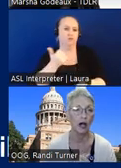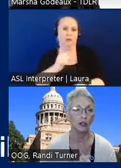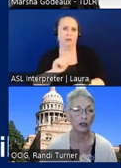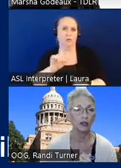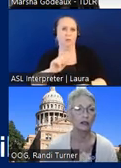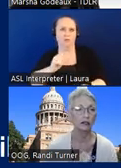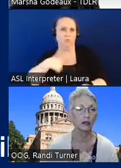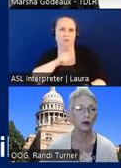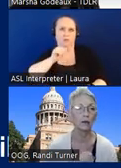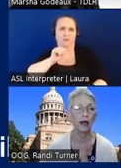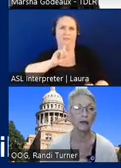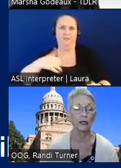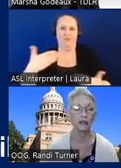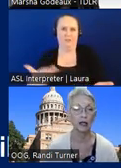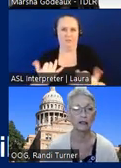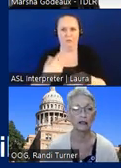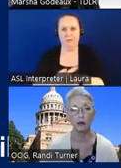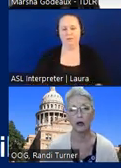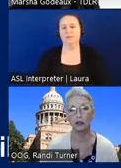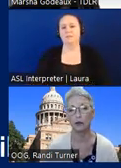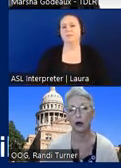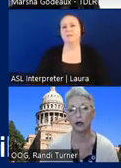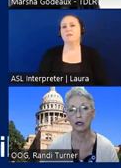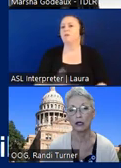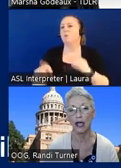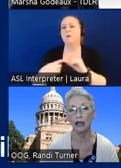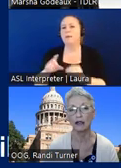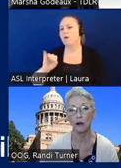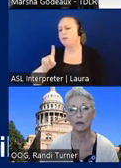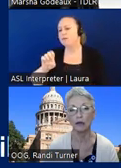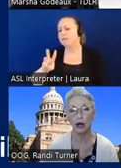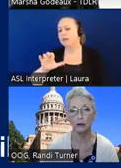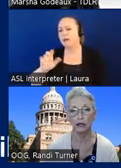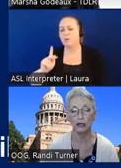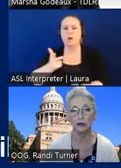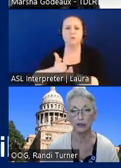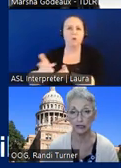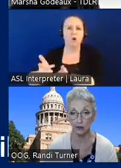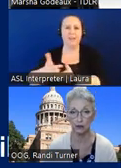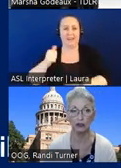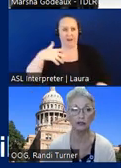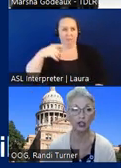i let's see what about things like sidewalks or parking at an apartment complex for example if a